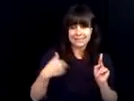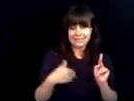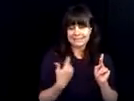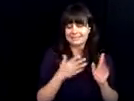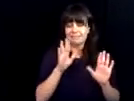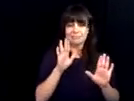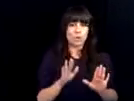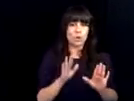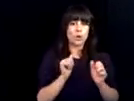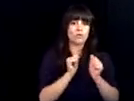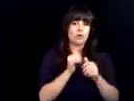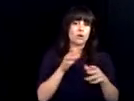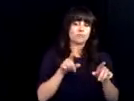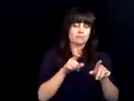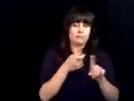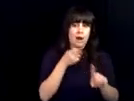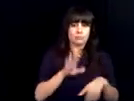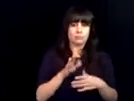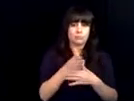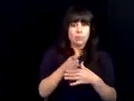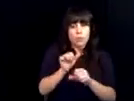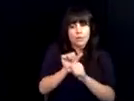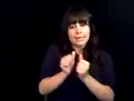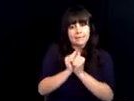part in this year and to give a